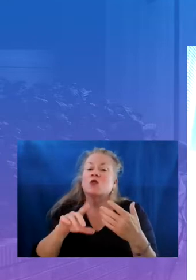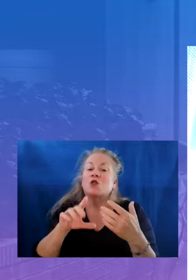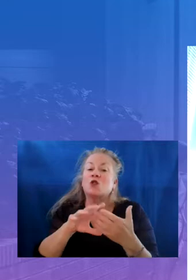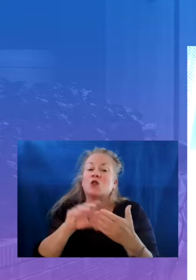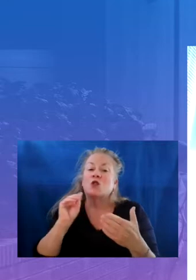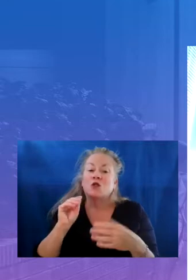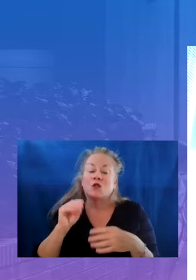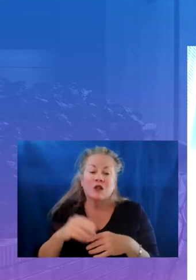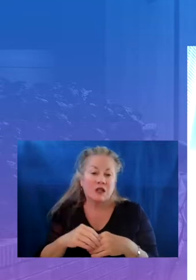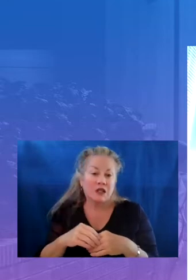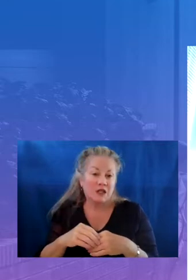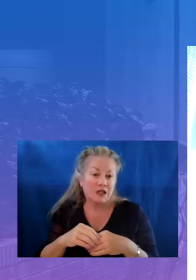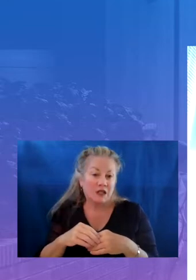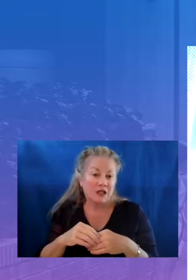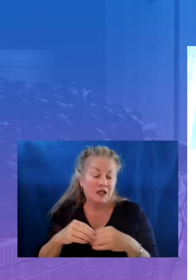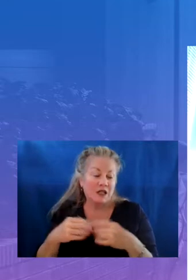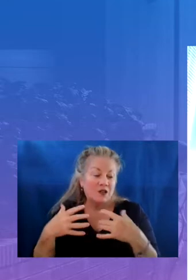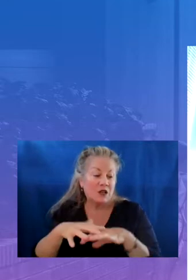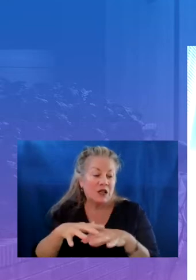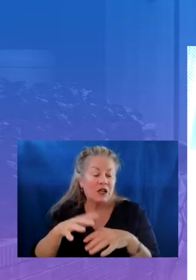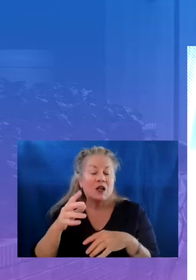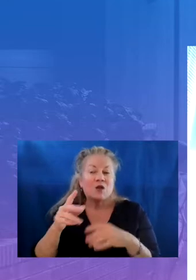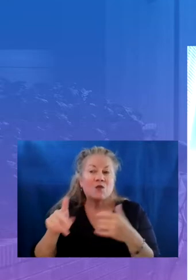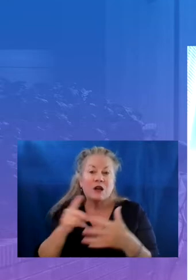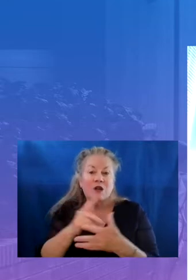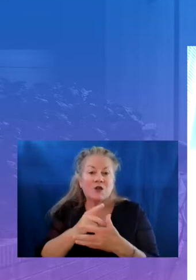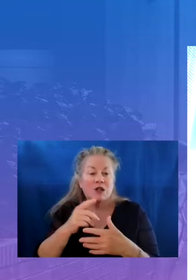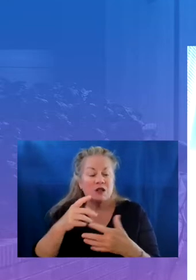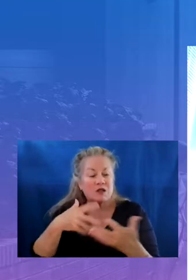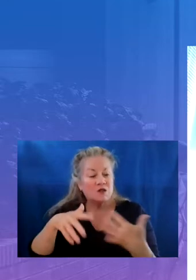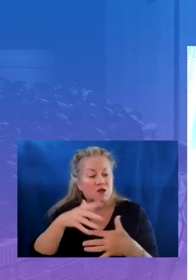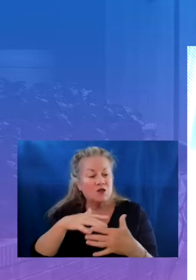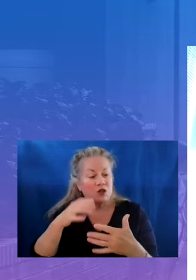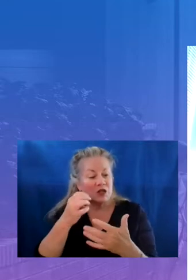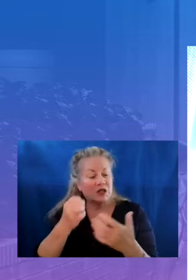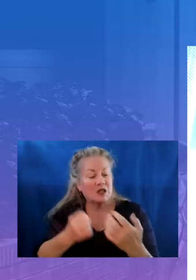integrating and prioritizing the social emotional and academic needs of all students